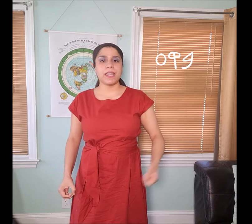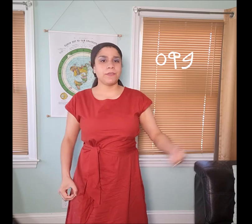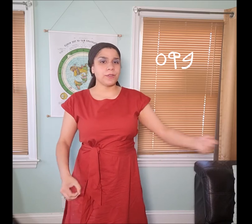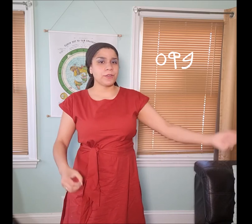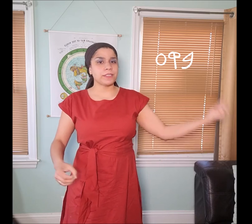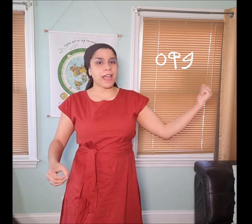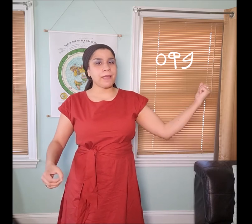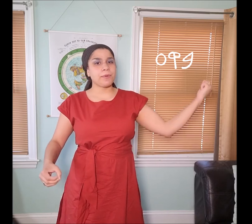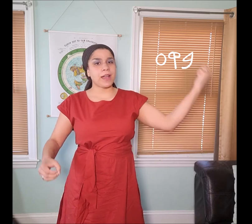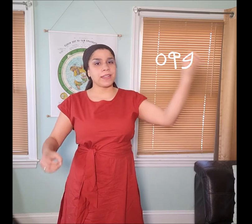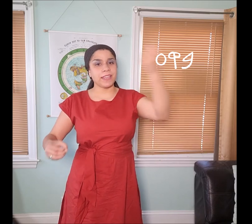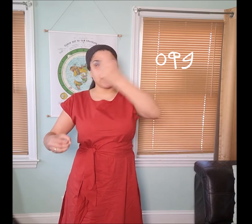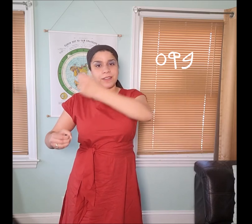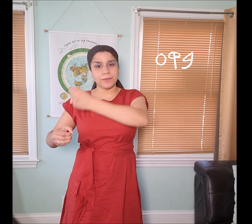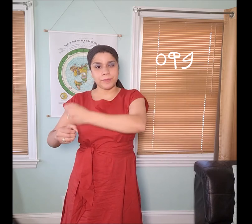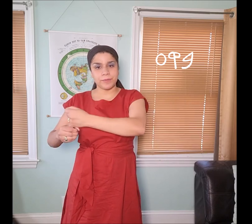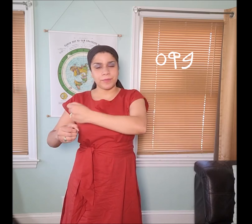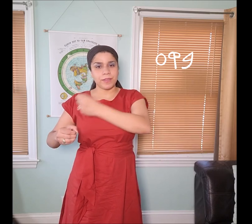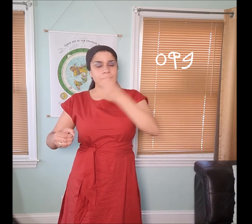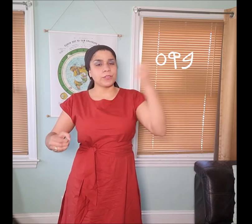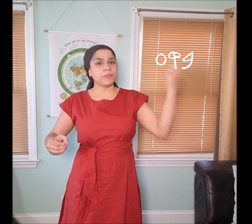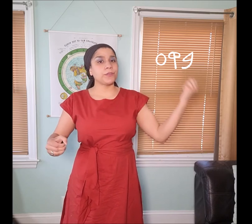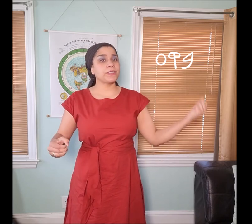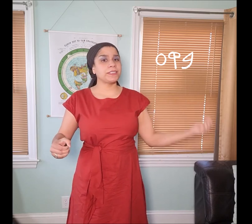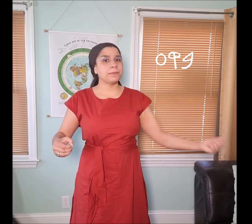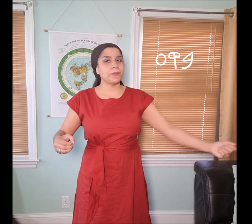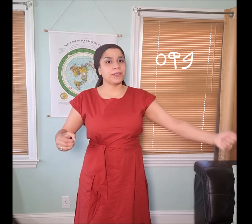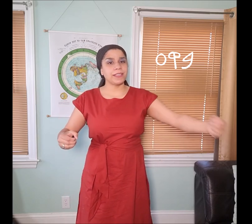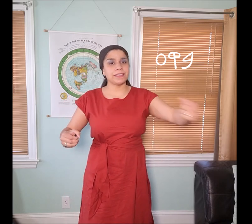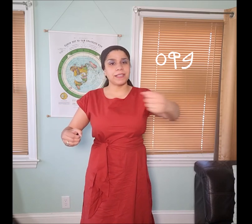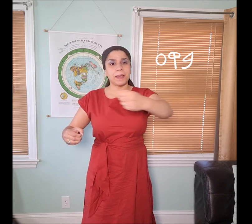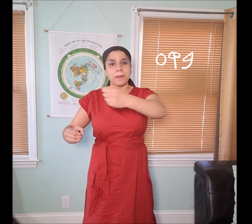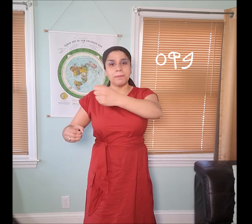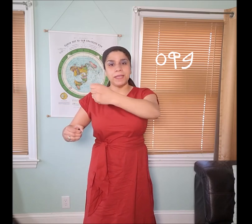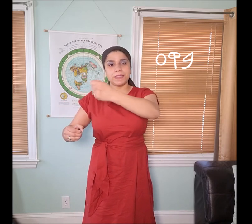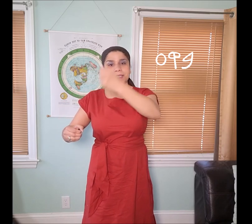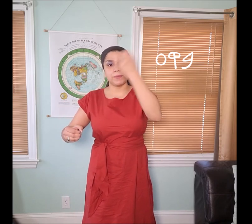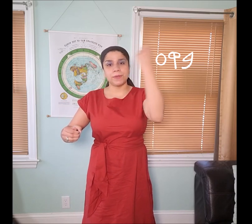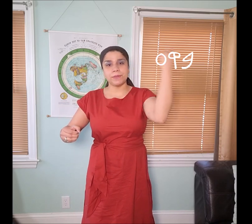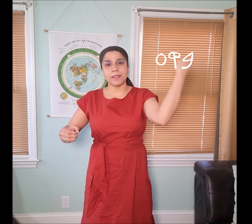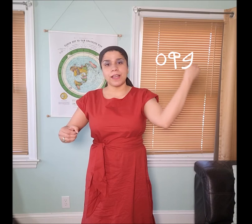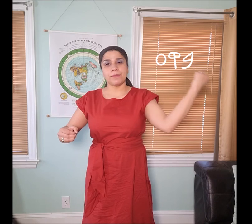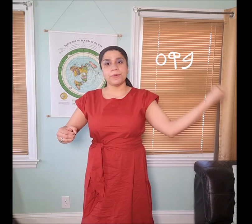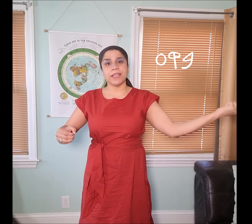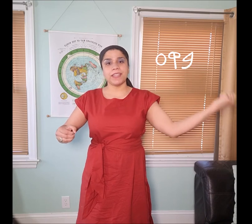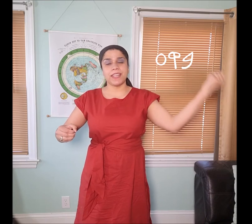if you notice, I brought it in. So, the first symbol is the "𐤁 beyth" symbol of bringing it in,